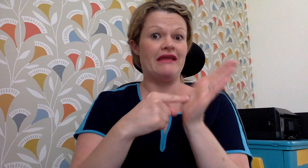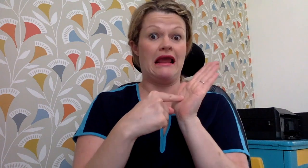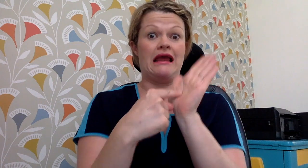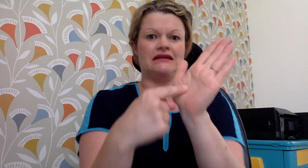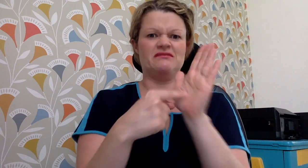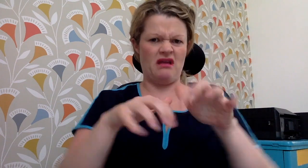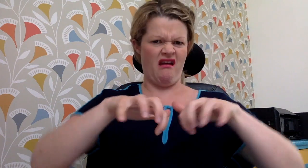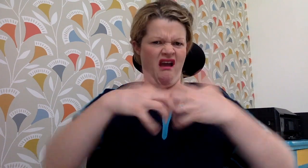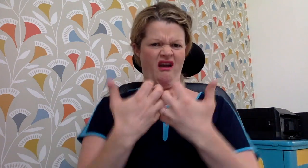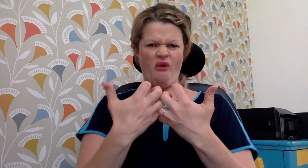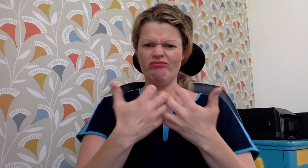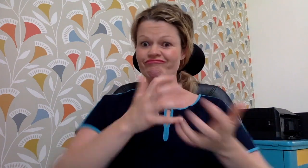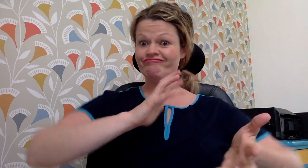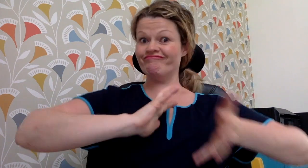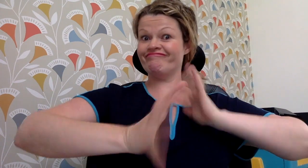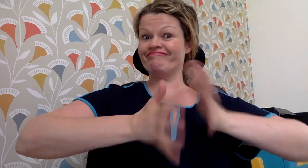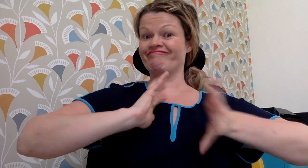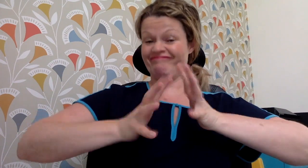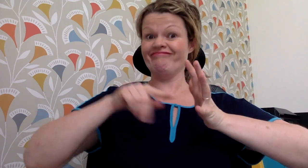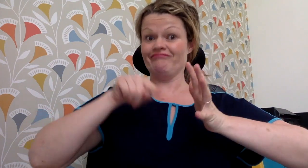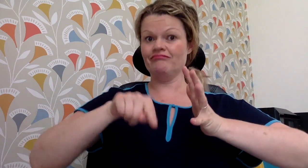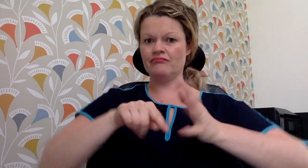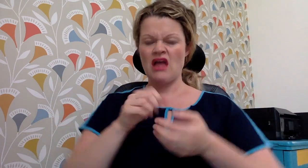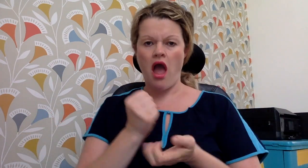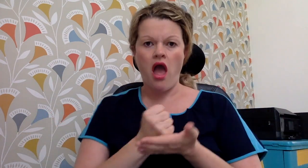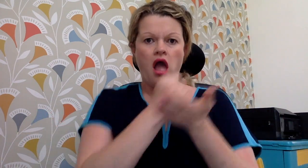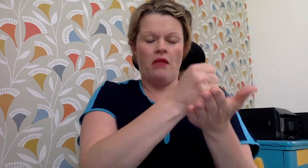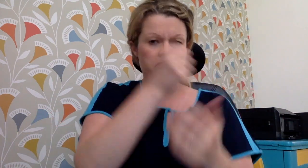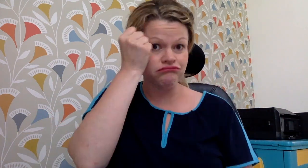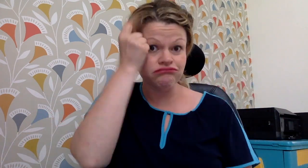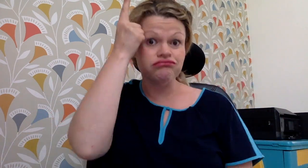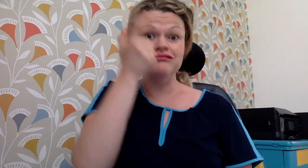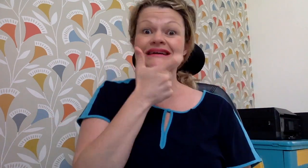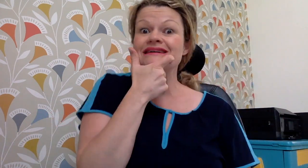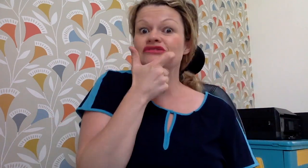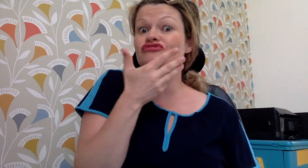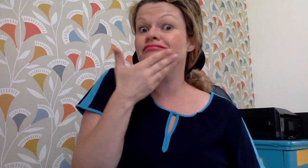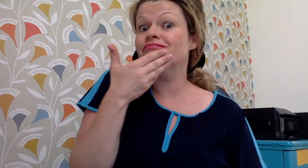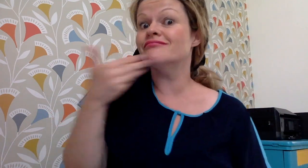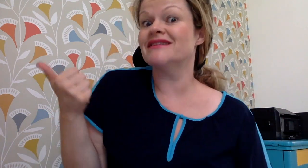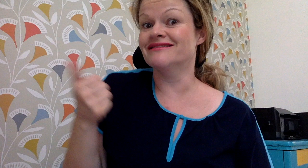She demonstrates how Sign Language can enhance one's understanding of English